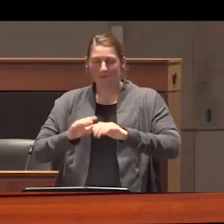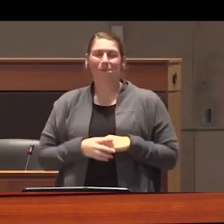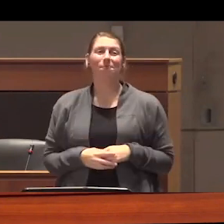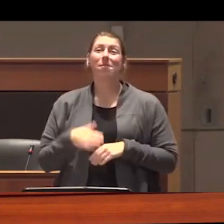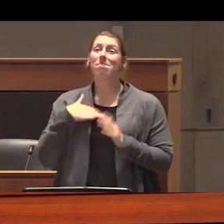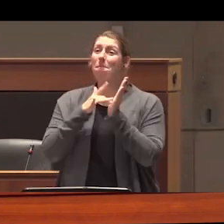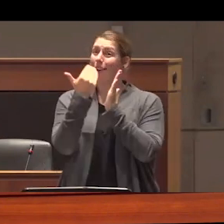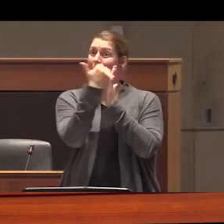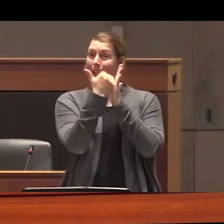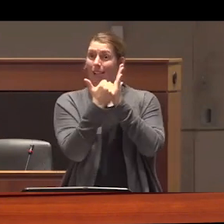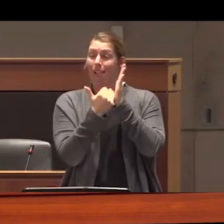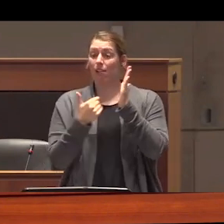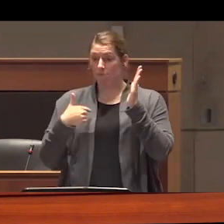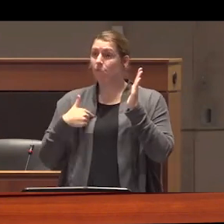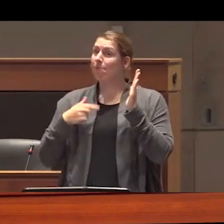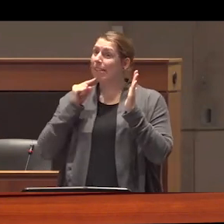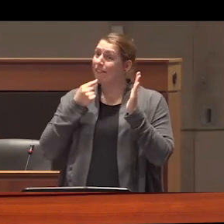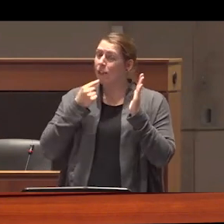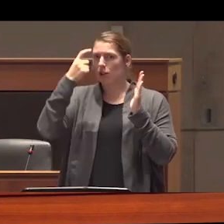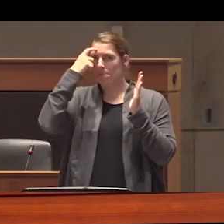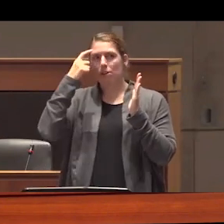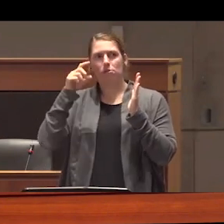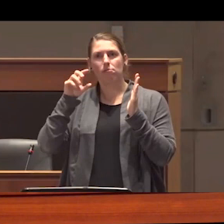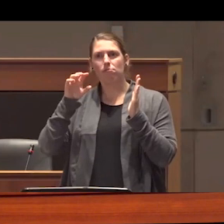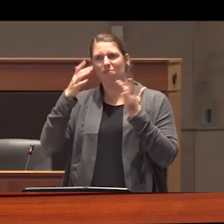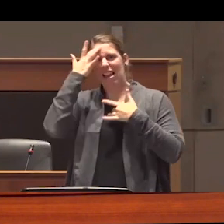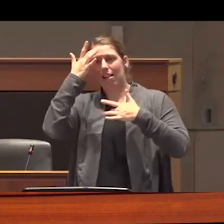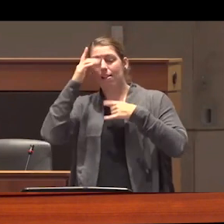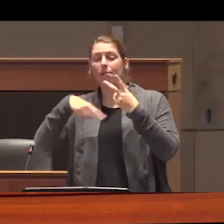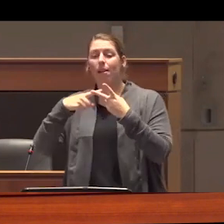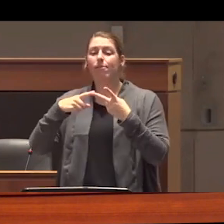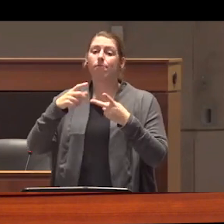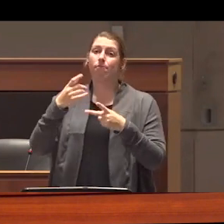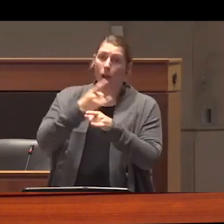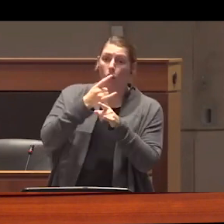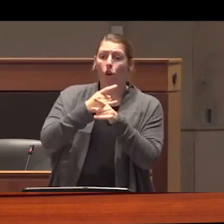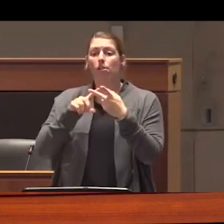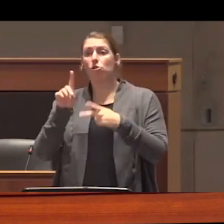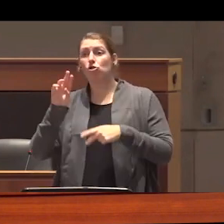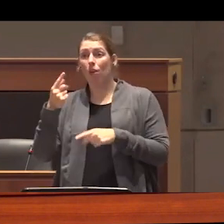medical records I am severely mentally ill and I have severe alcohol and drug use disorders I spent